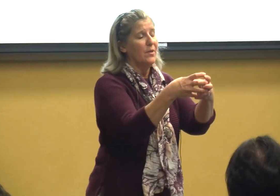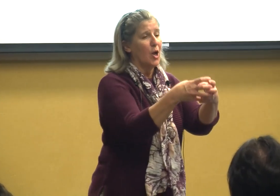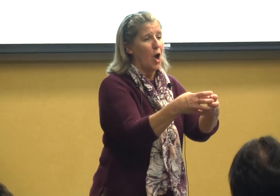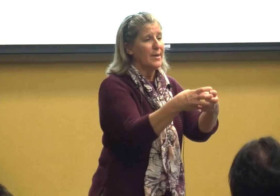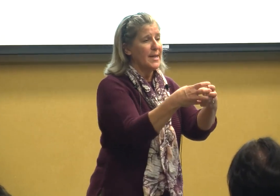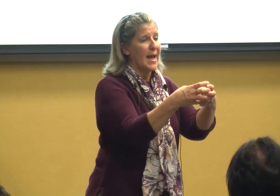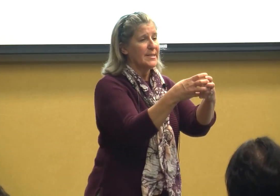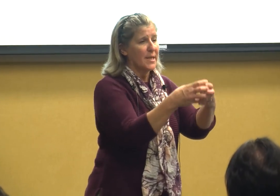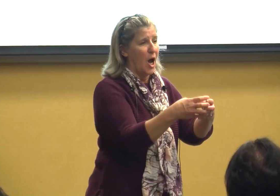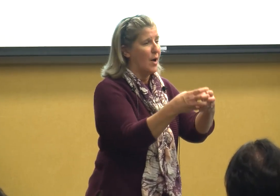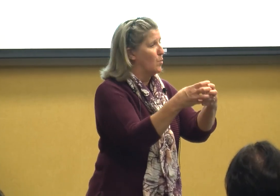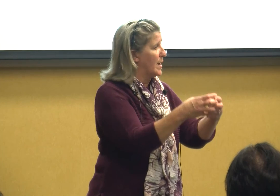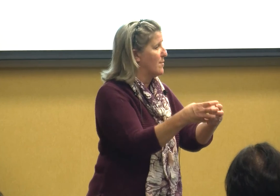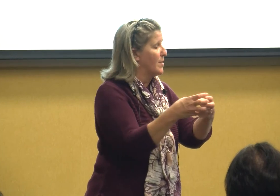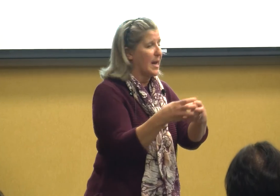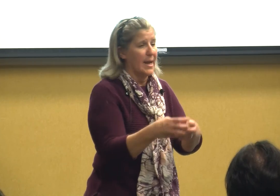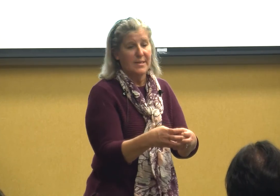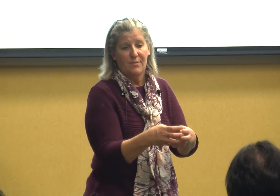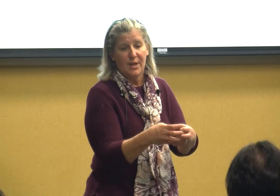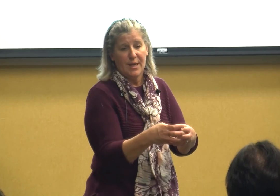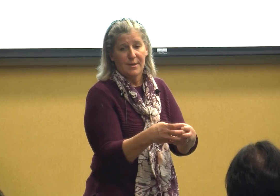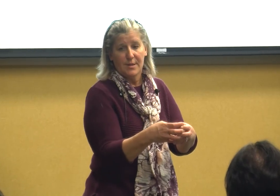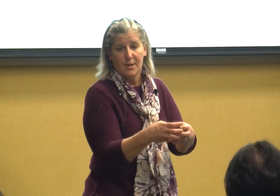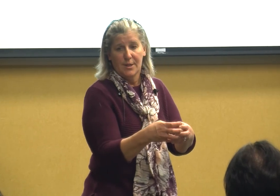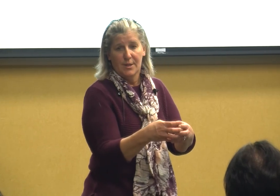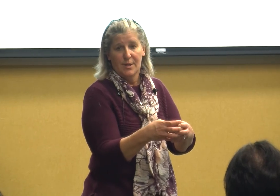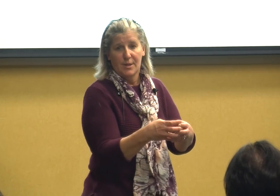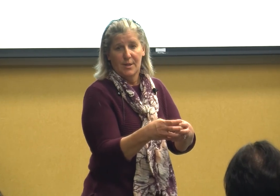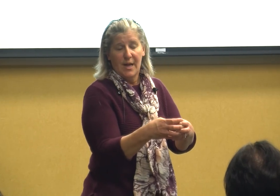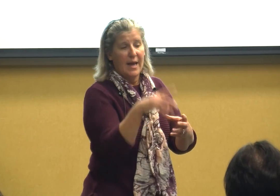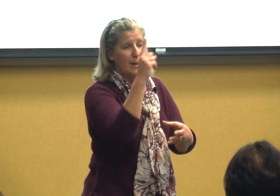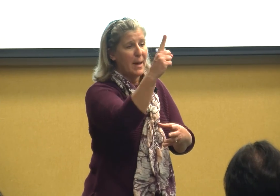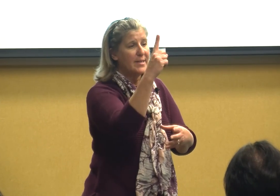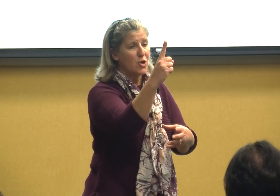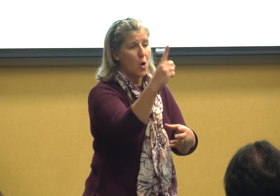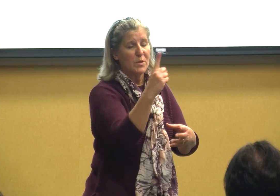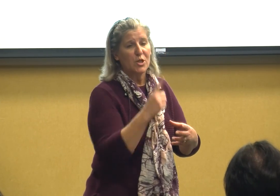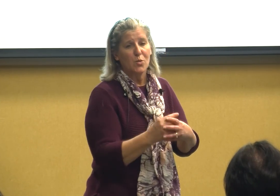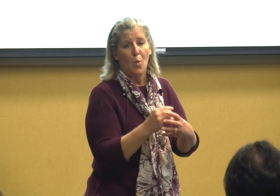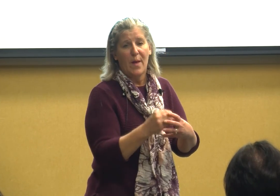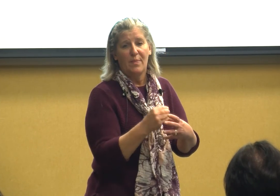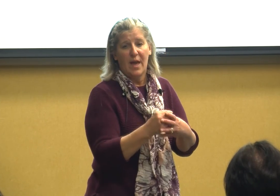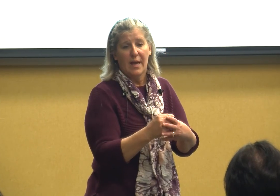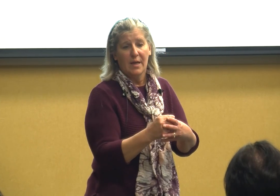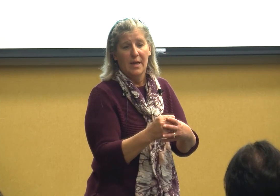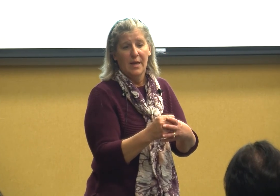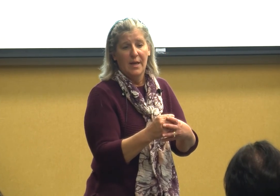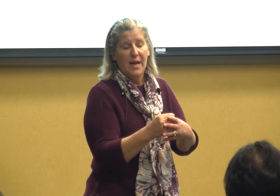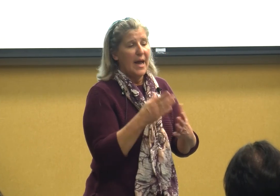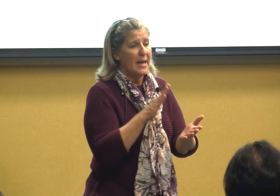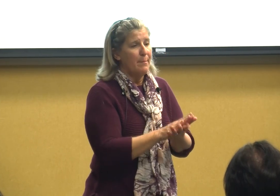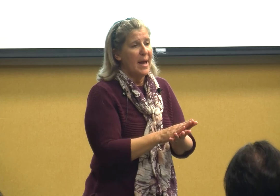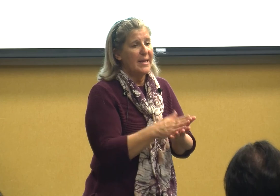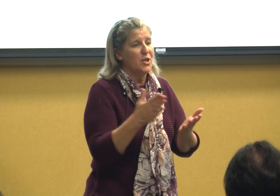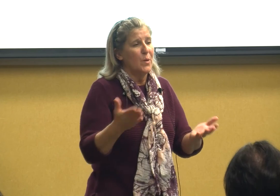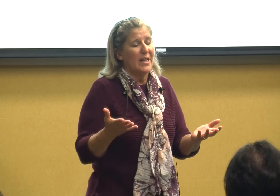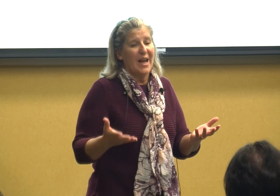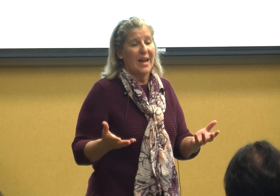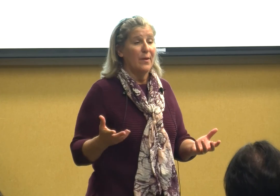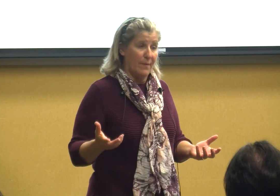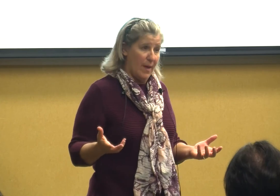the context of whatever that activity is and I may start with just one thing and I may do it like and